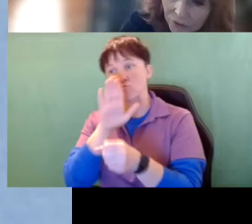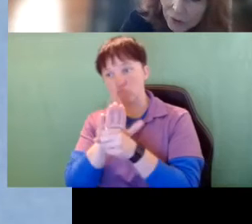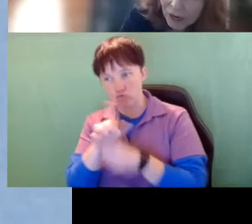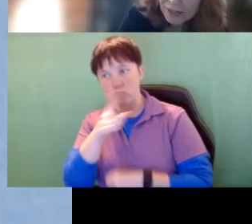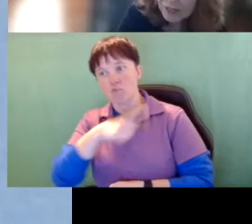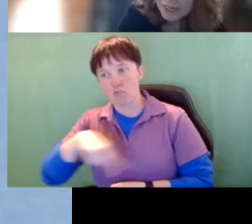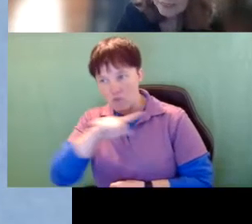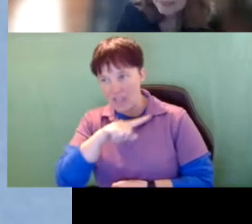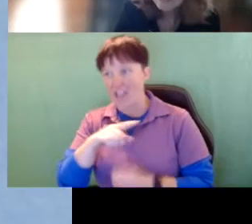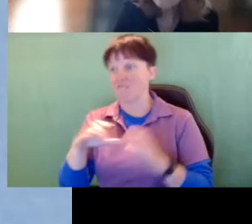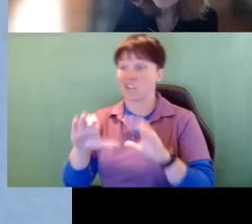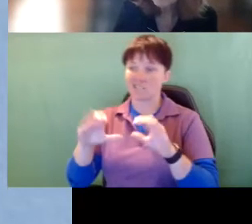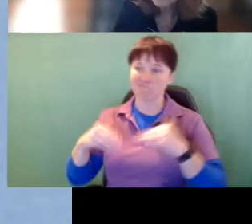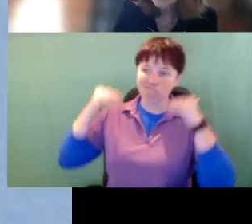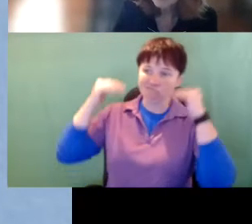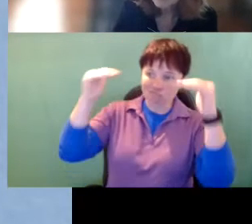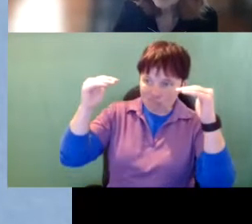through higher ed, they’ve passed tests